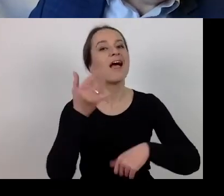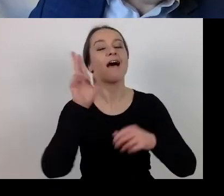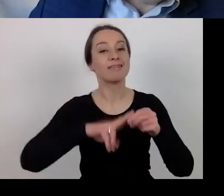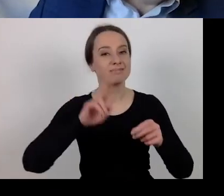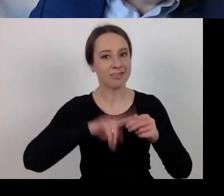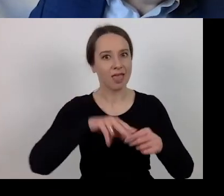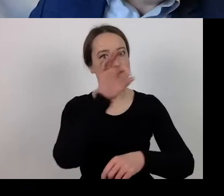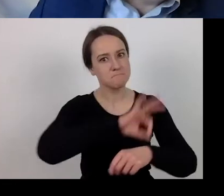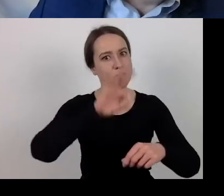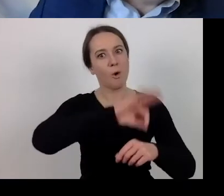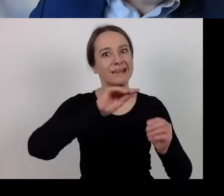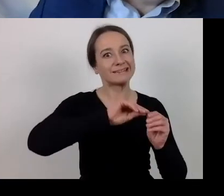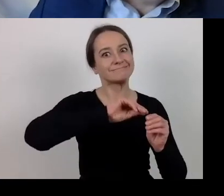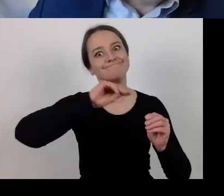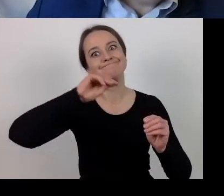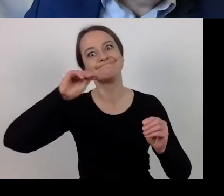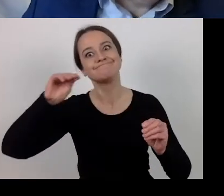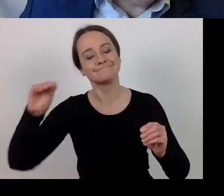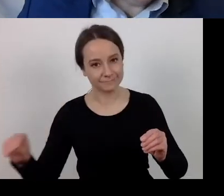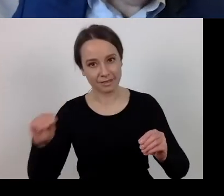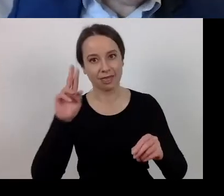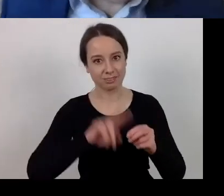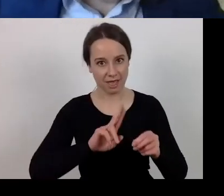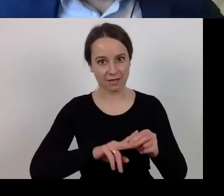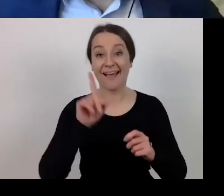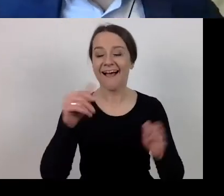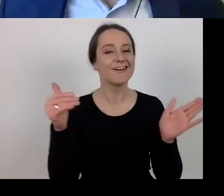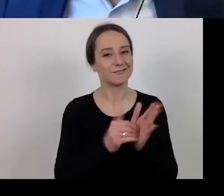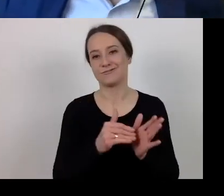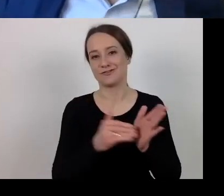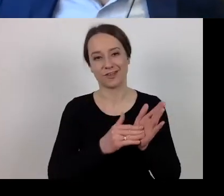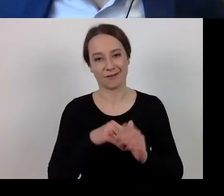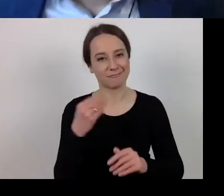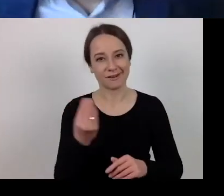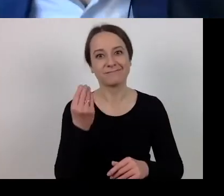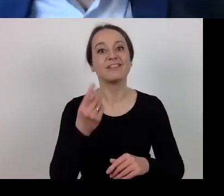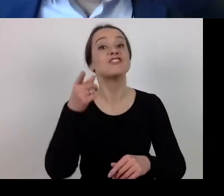But the extension must be based on your request.